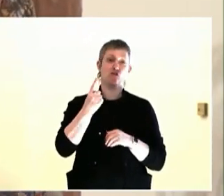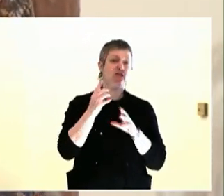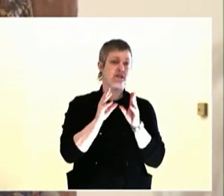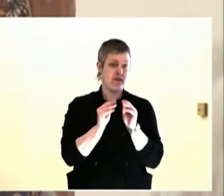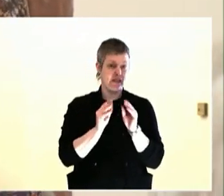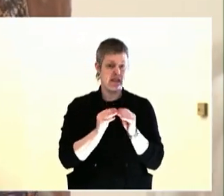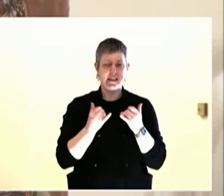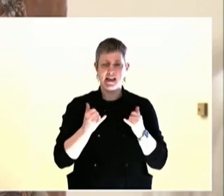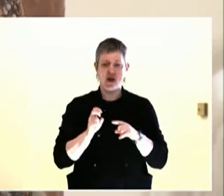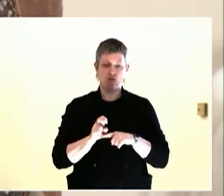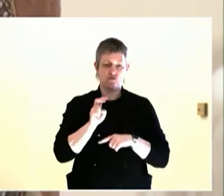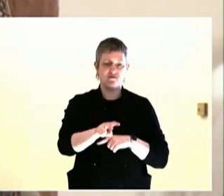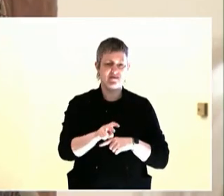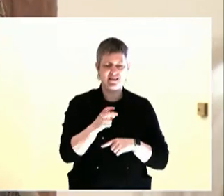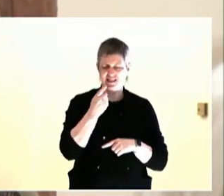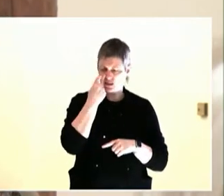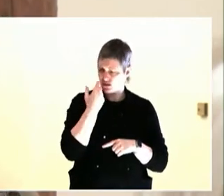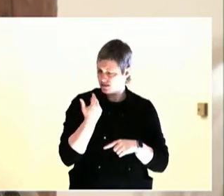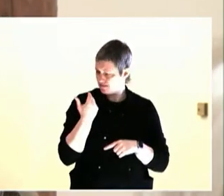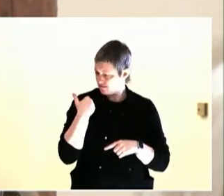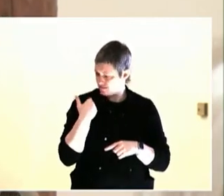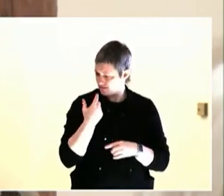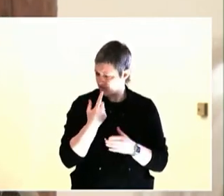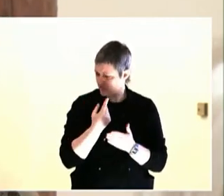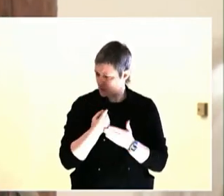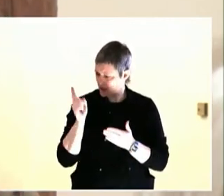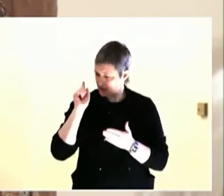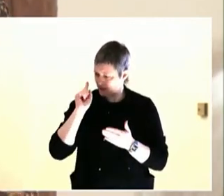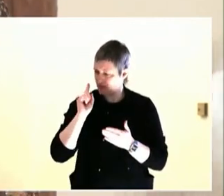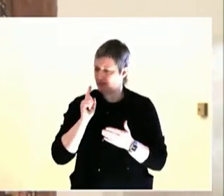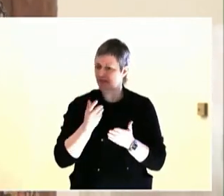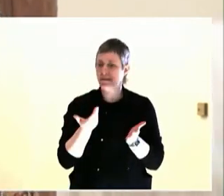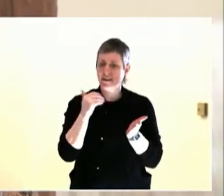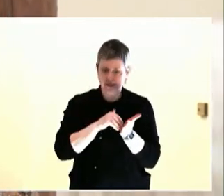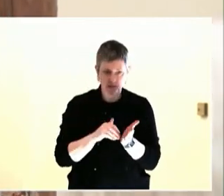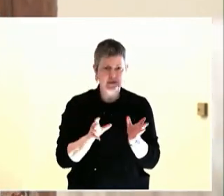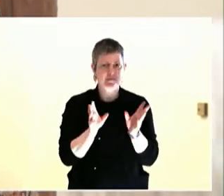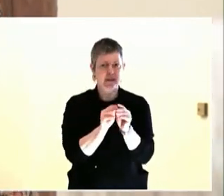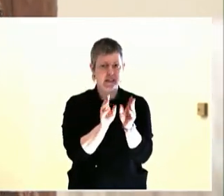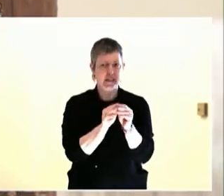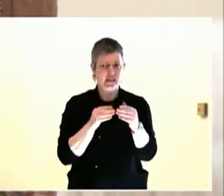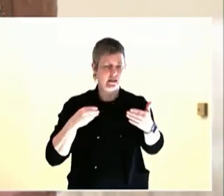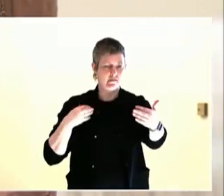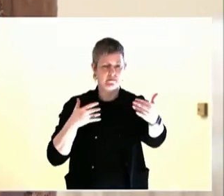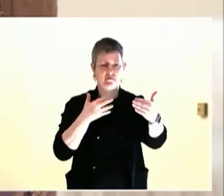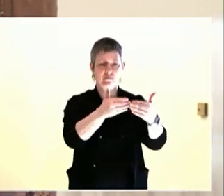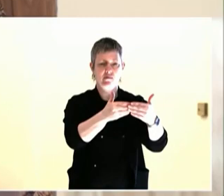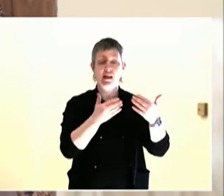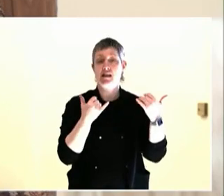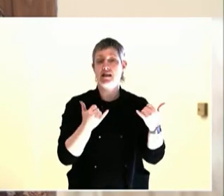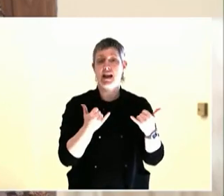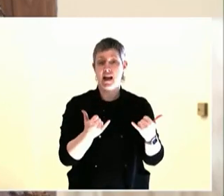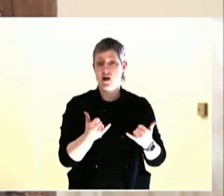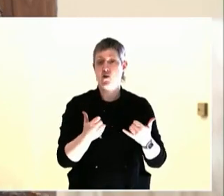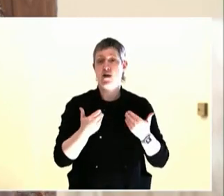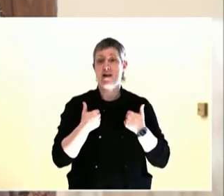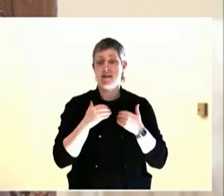deliberate, more tolerant, a lot of deliberation is needed to build consensus.